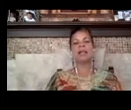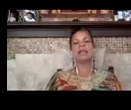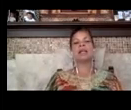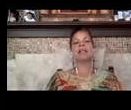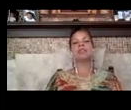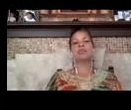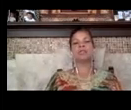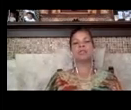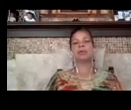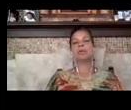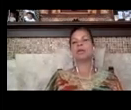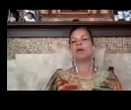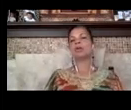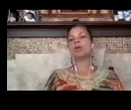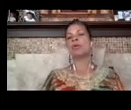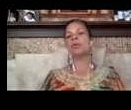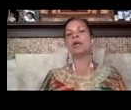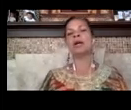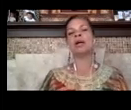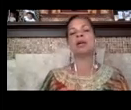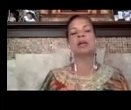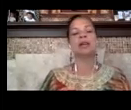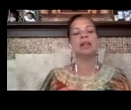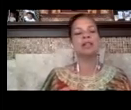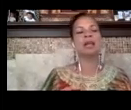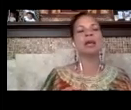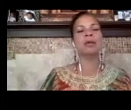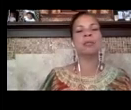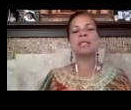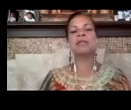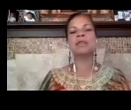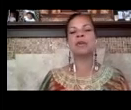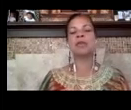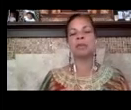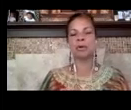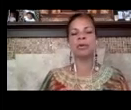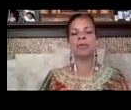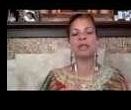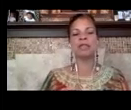that george zimmerman would go to go uh to prison for the murder of trayvon